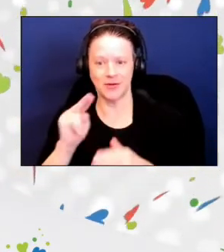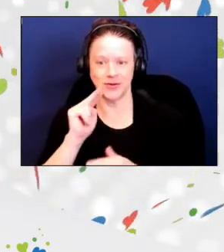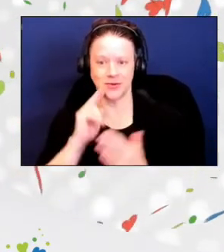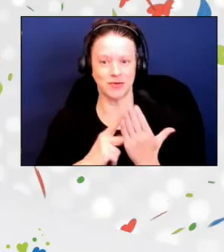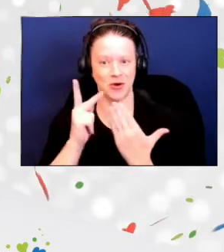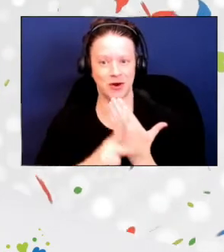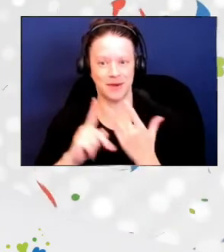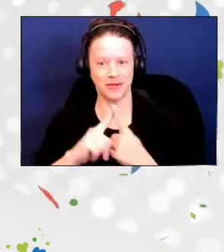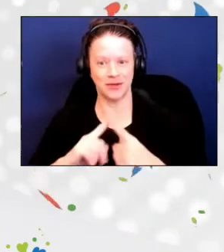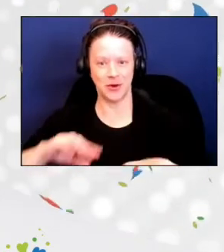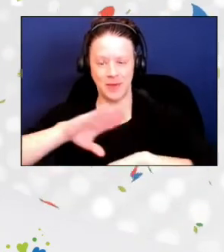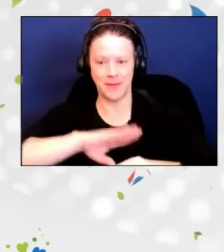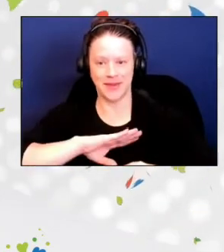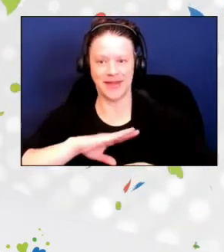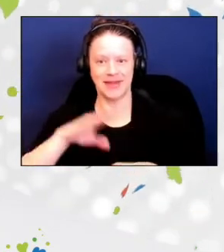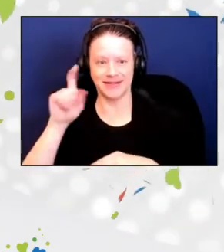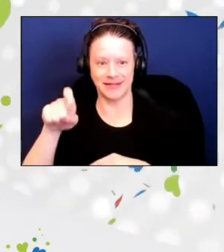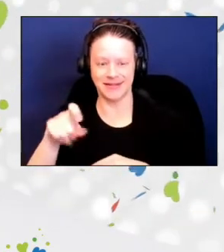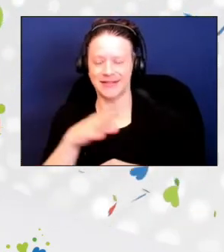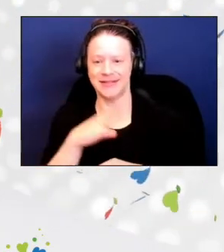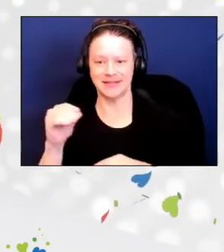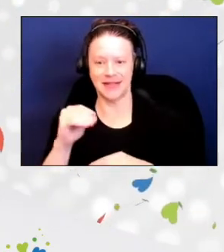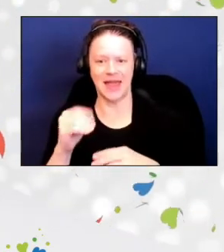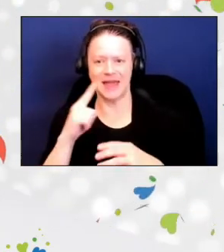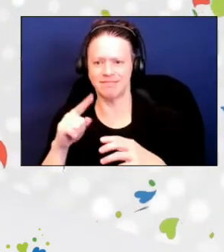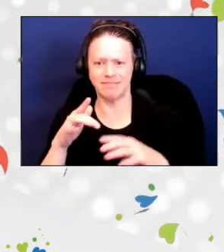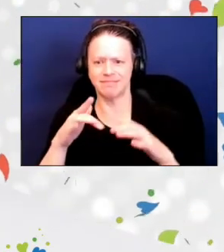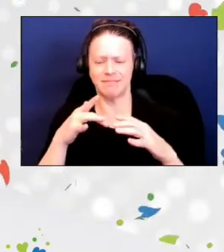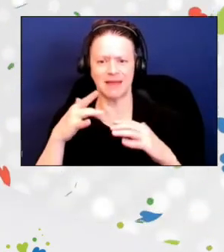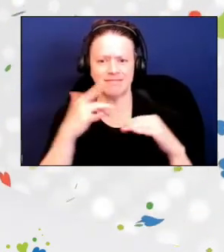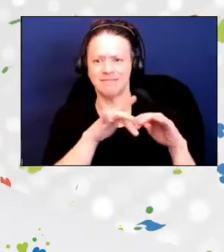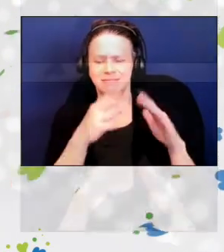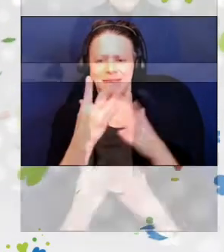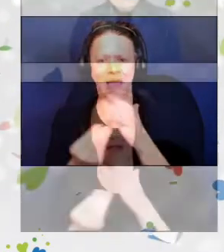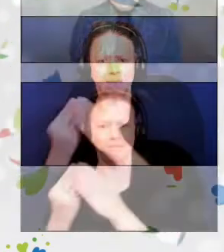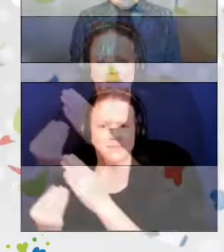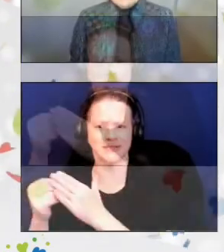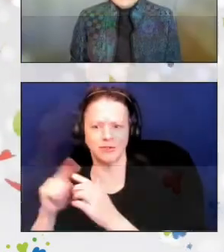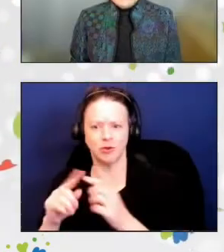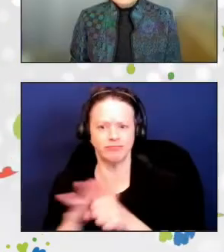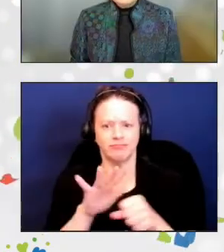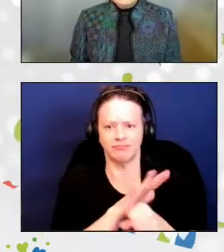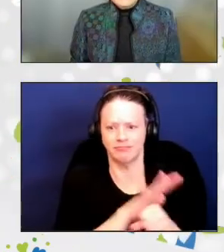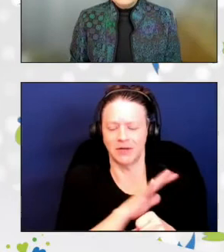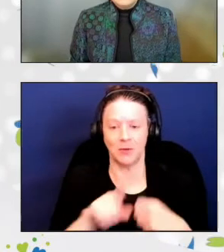and fill gaps in services where they exist. One such initiative is the Aging Annual